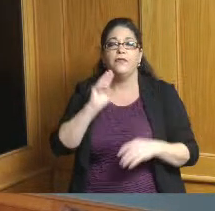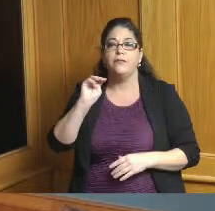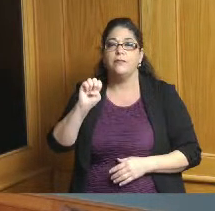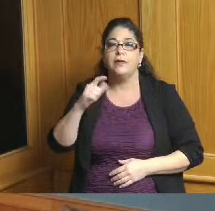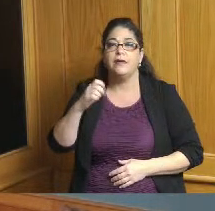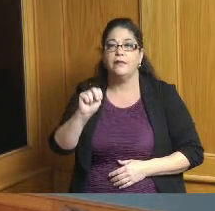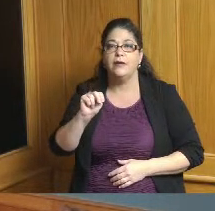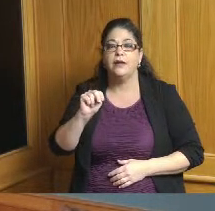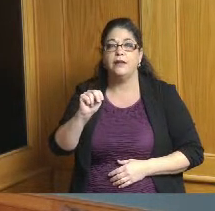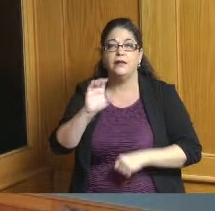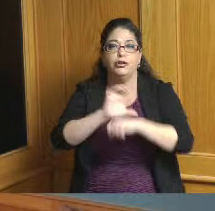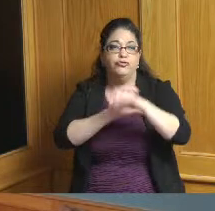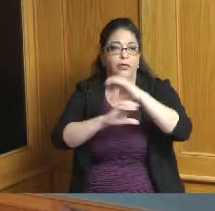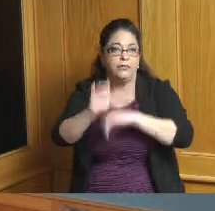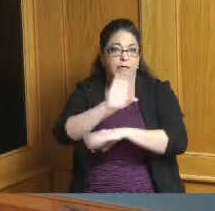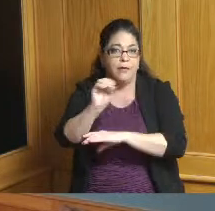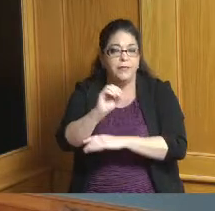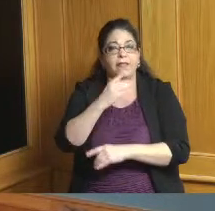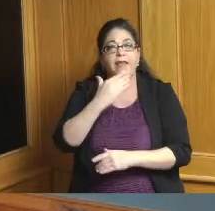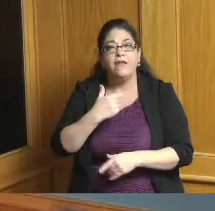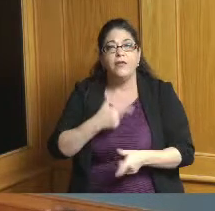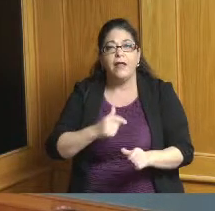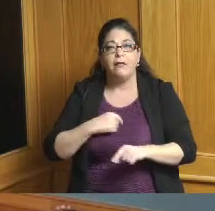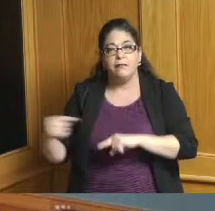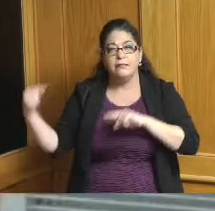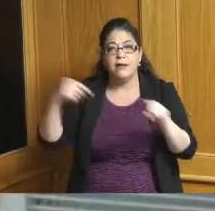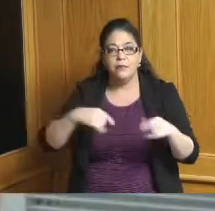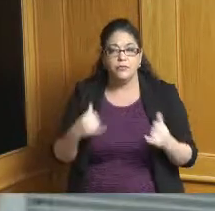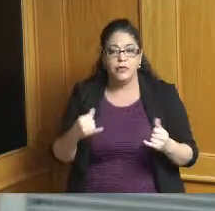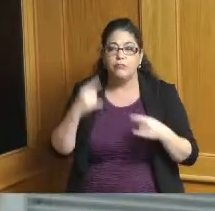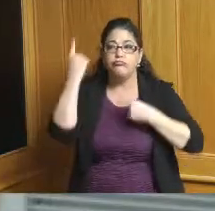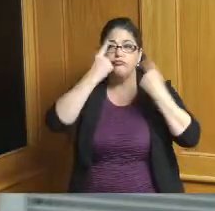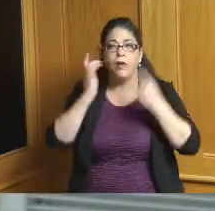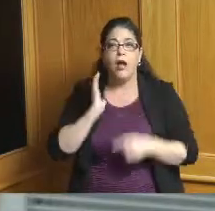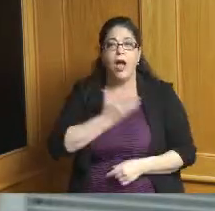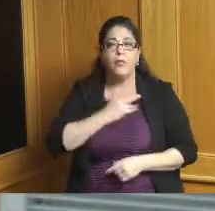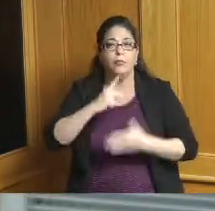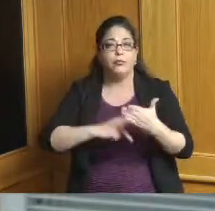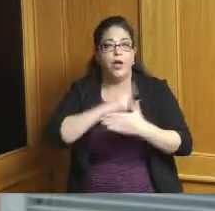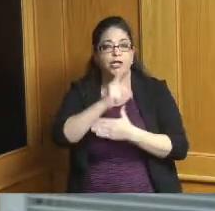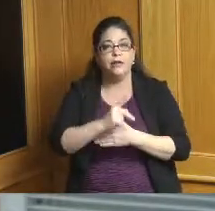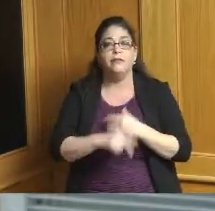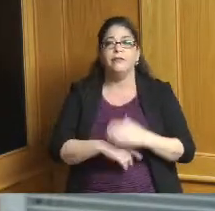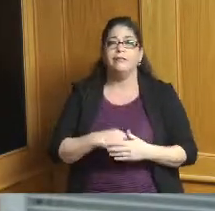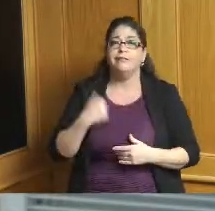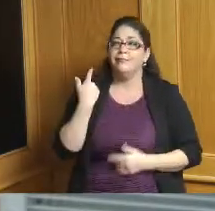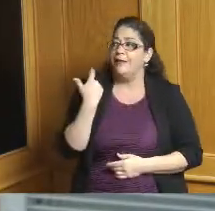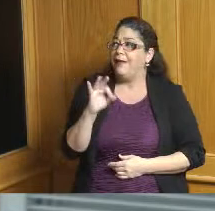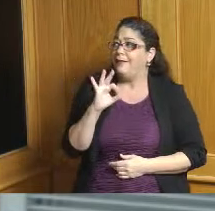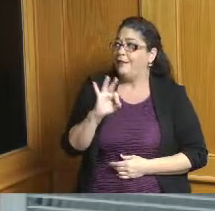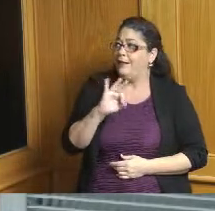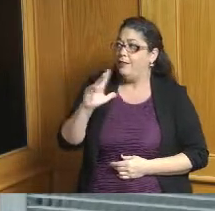thank you for having us today and for considering our project we've been around since 1993 have been